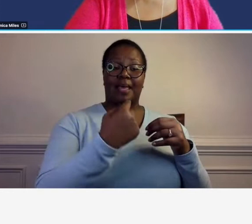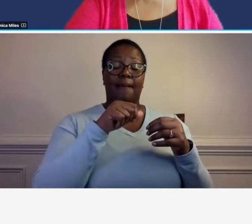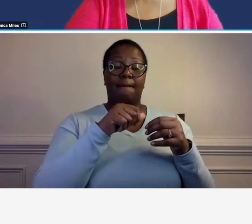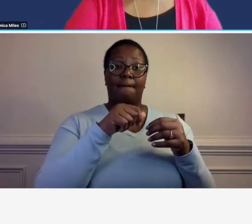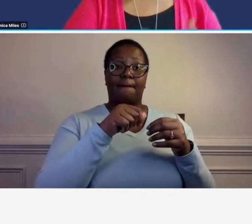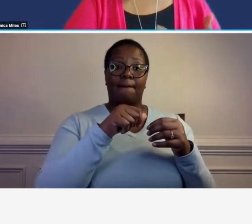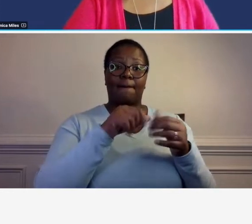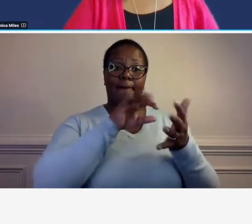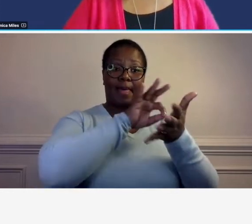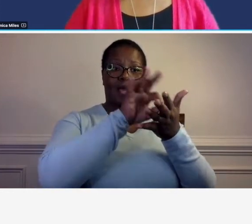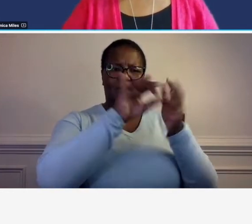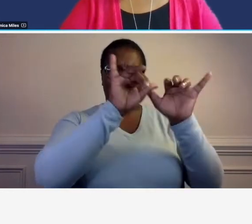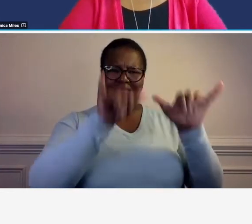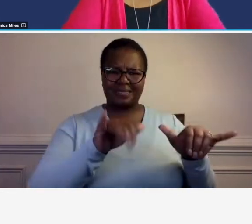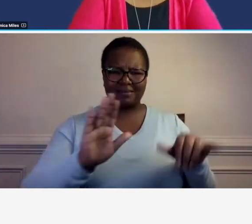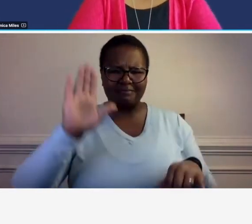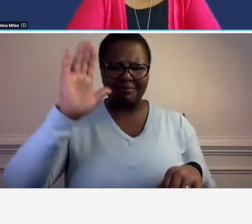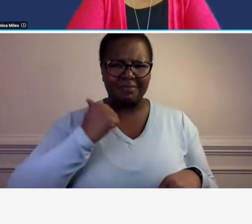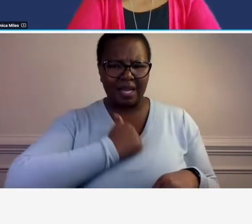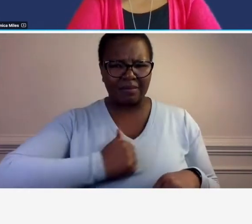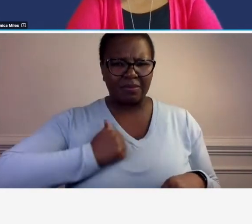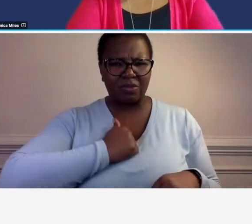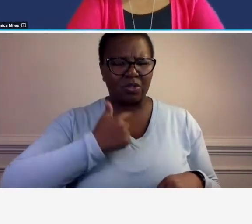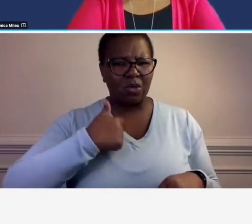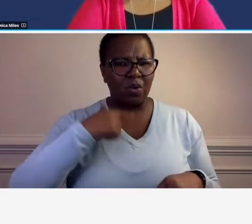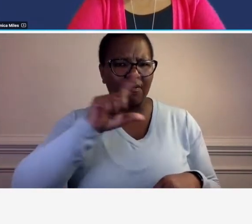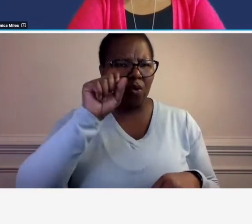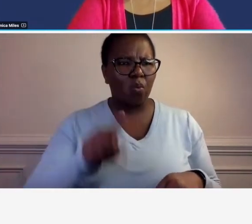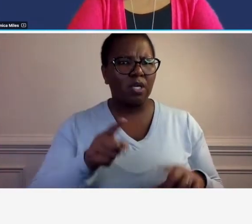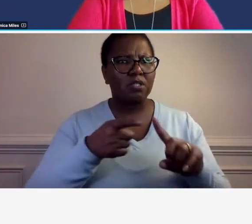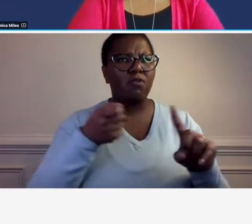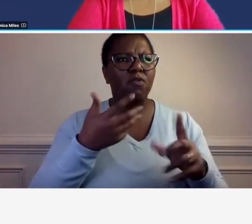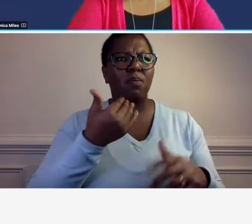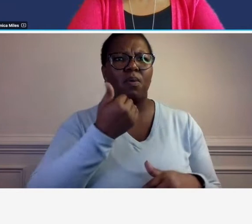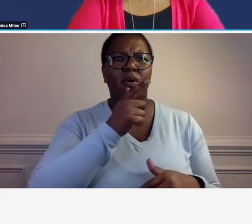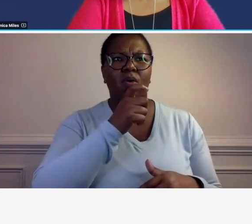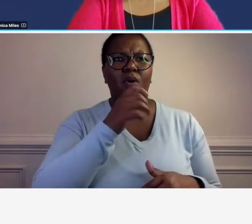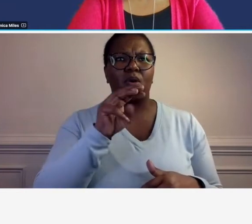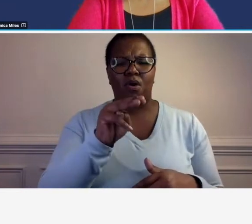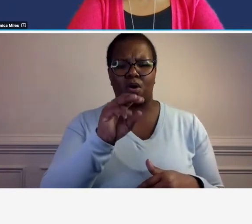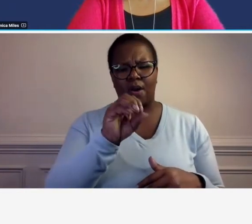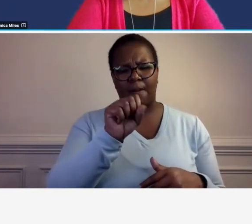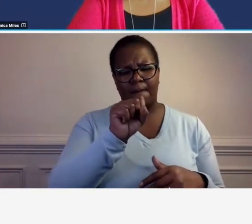excuse me i'm sorry monica we have a question here from marcelina cabell so she's asking if that's